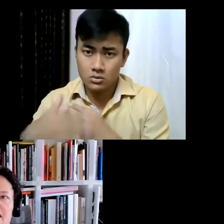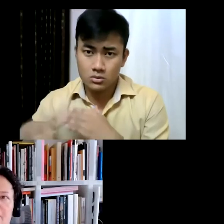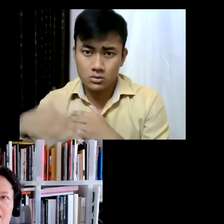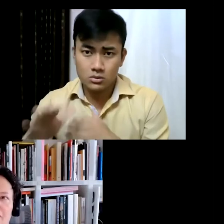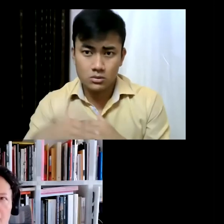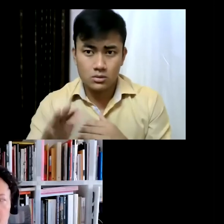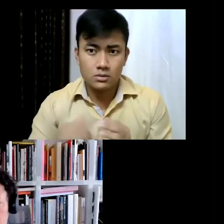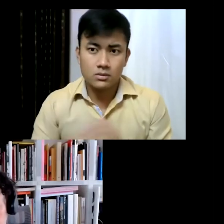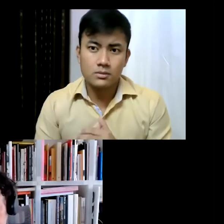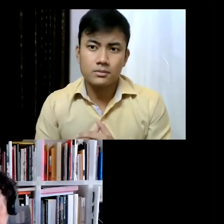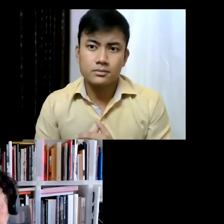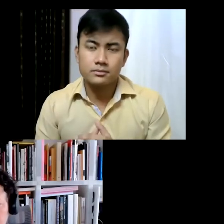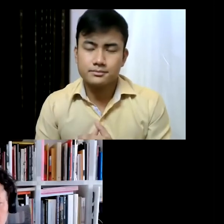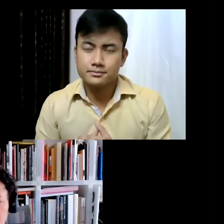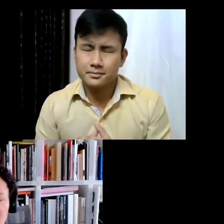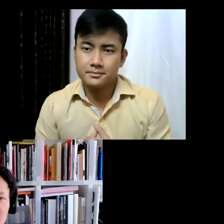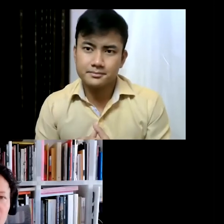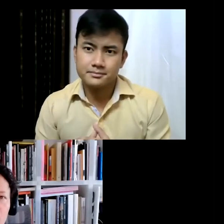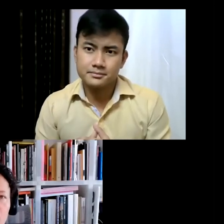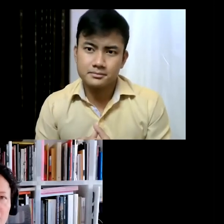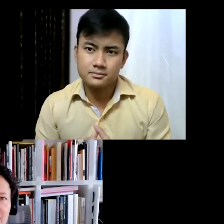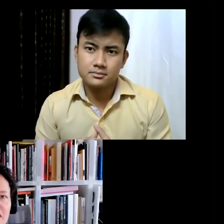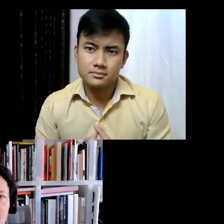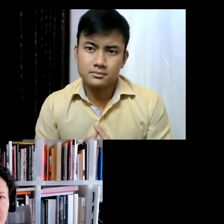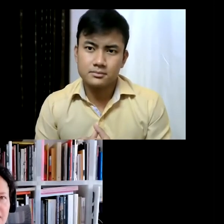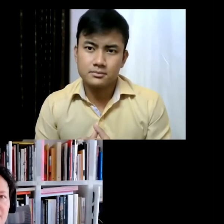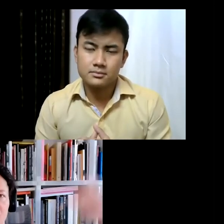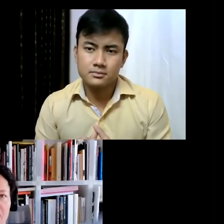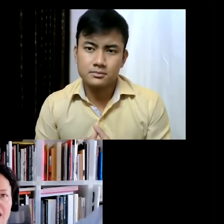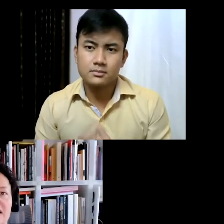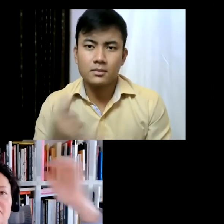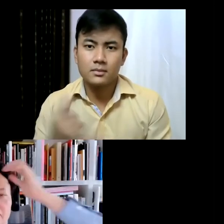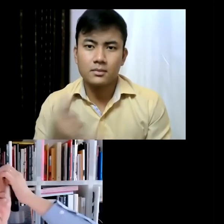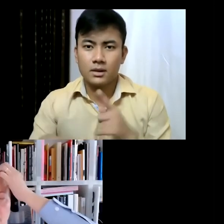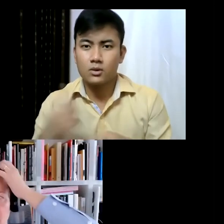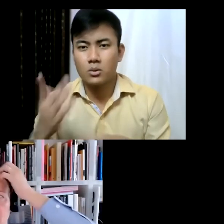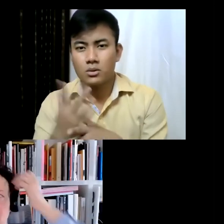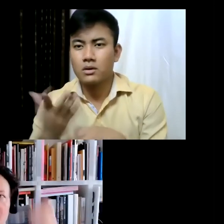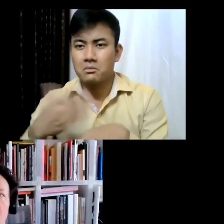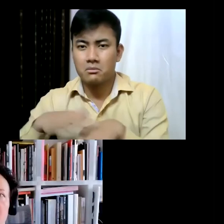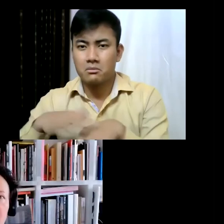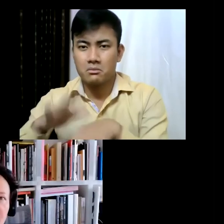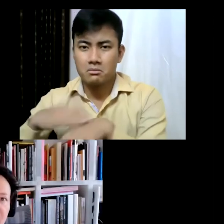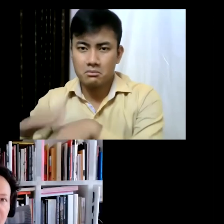like a platform for artists to experience and try something new... and something maybe they've never